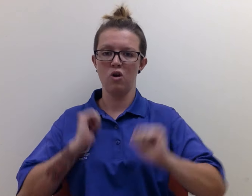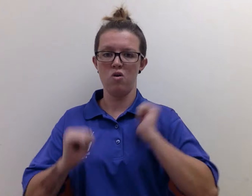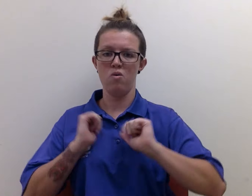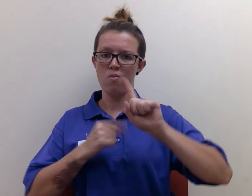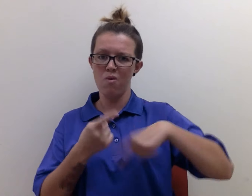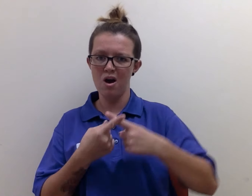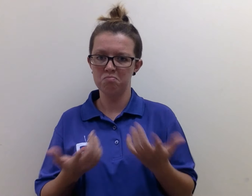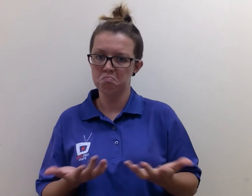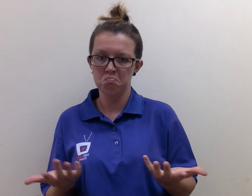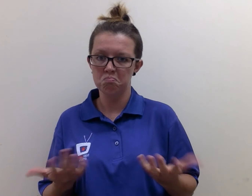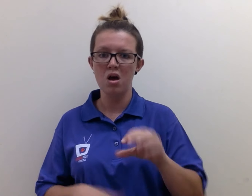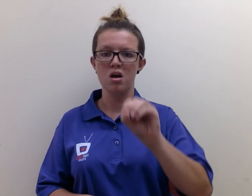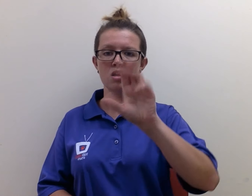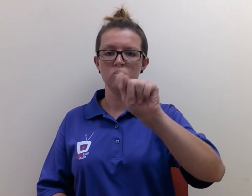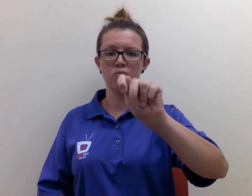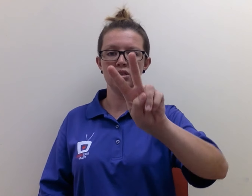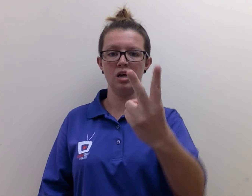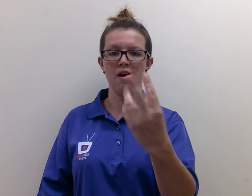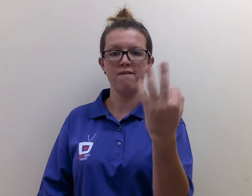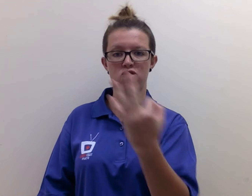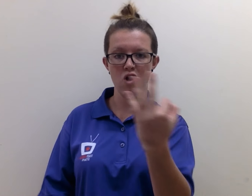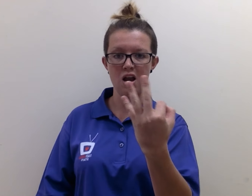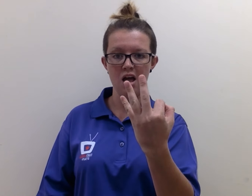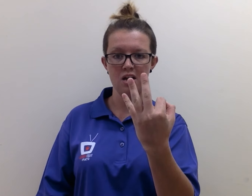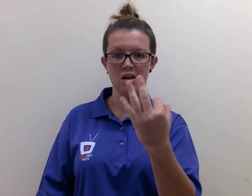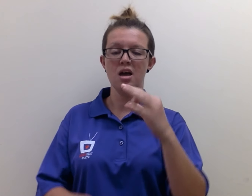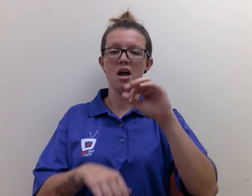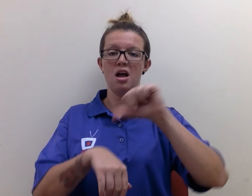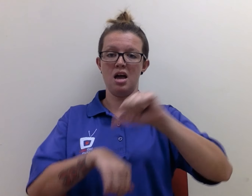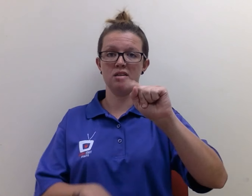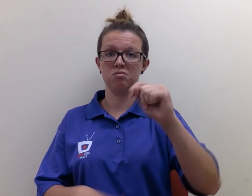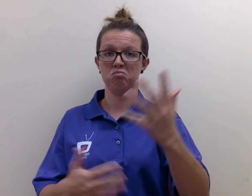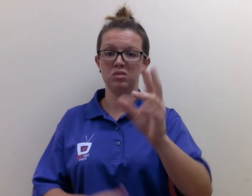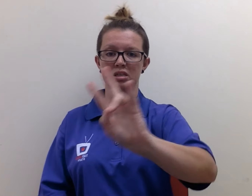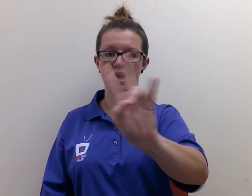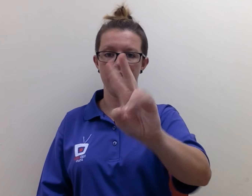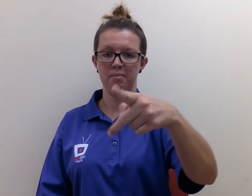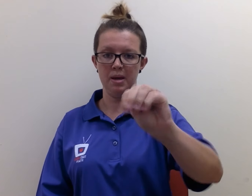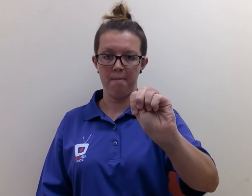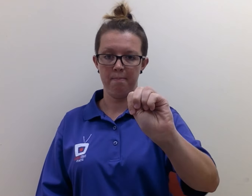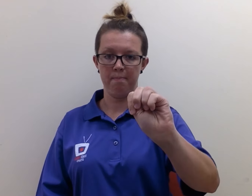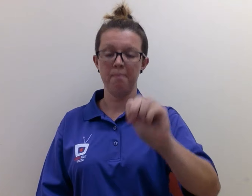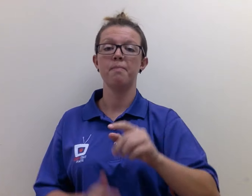The first show is on Friday, October 2nd, at 7:00PM.